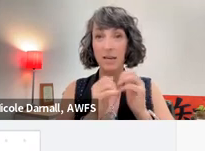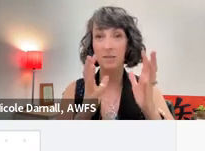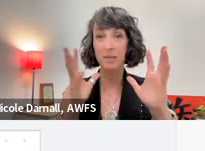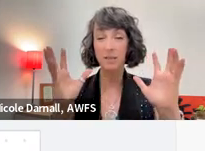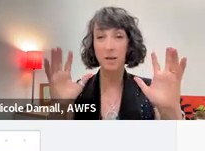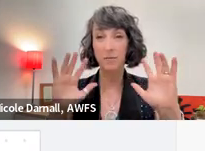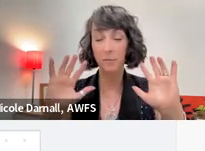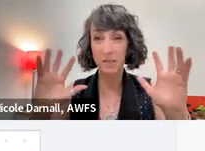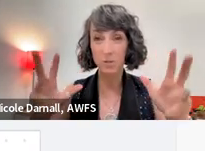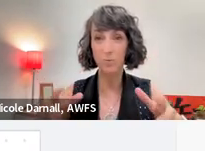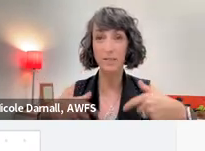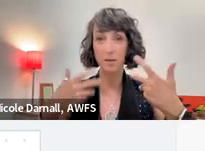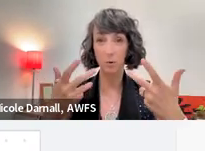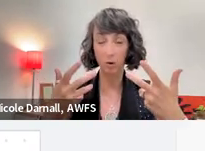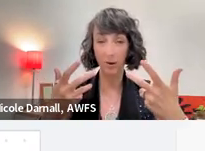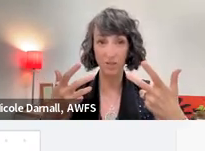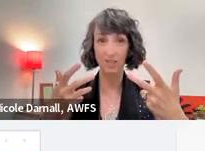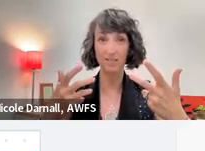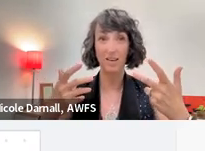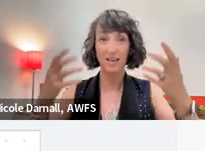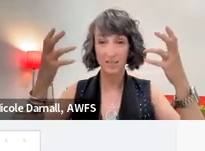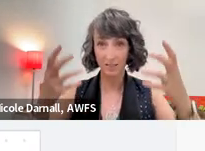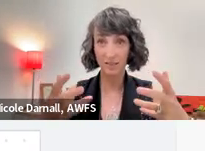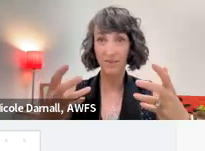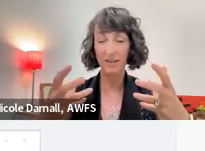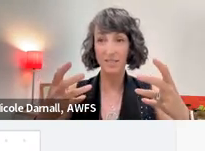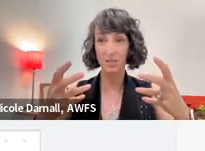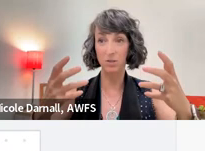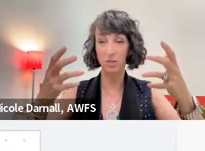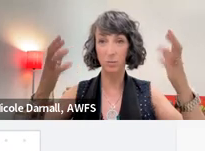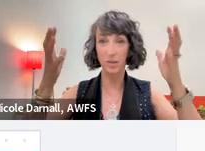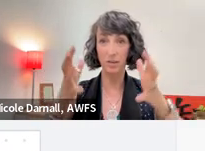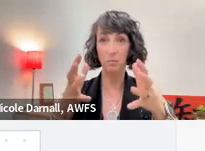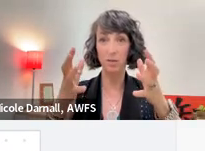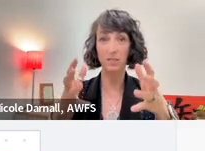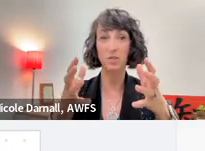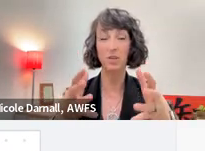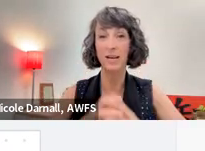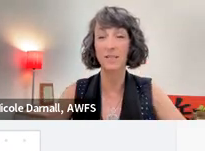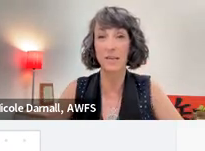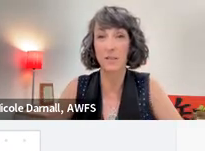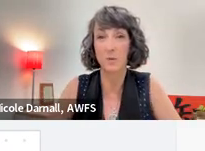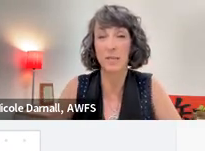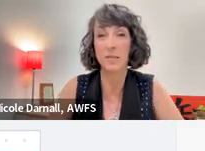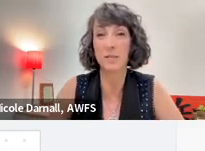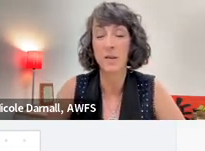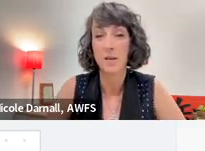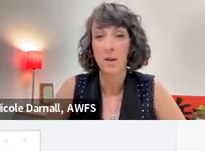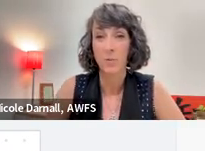because for me it is raising more questions. It is solidifying this notion that we need more centralized expertise.